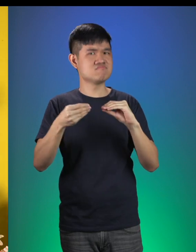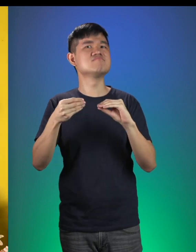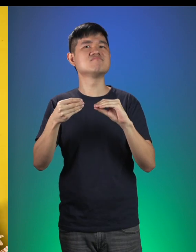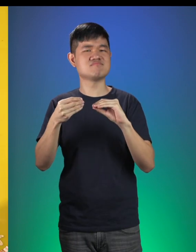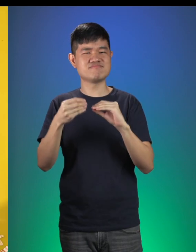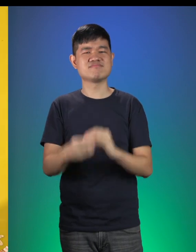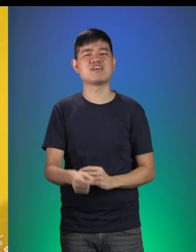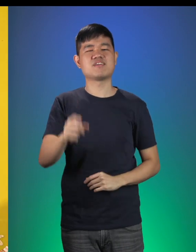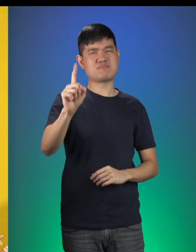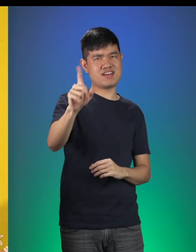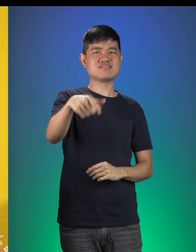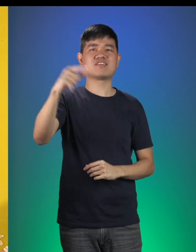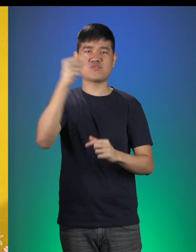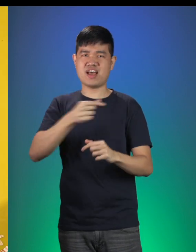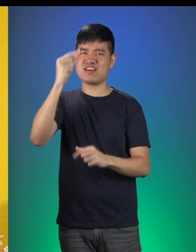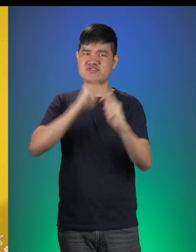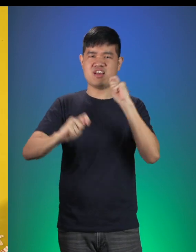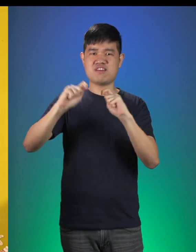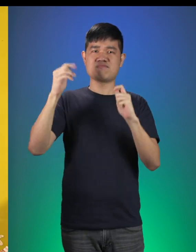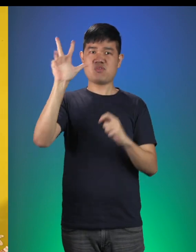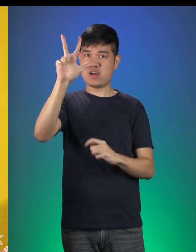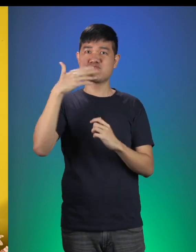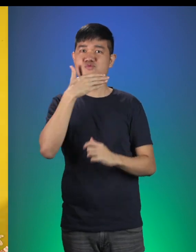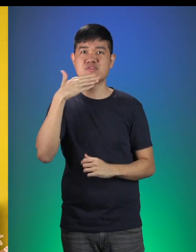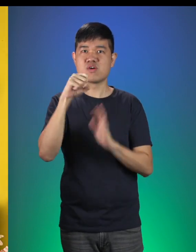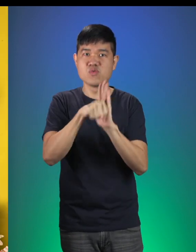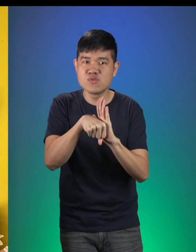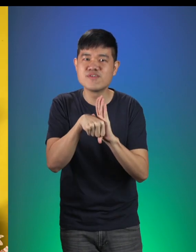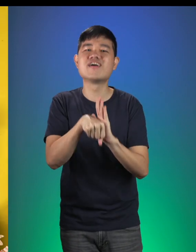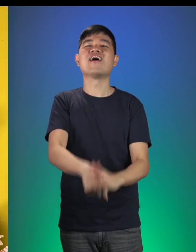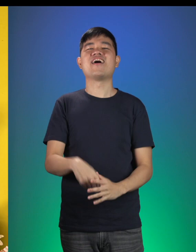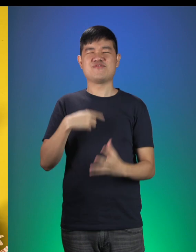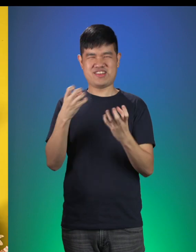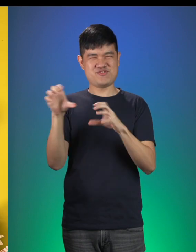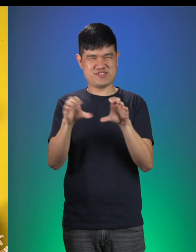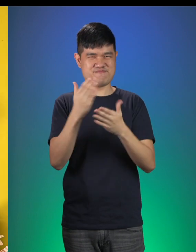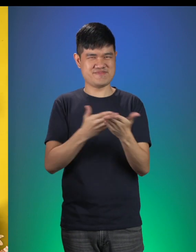And because Gateway Theatre is turning 3, I want you to do something for me. Ok?